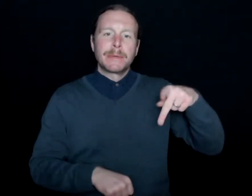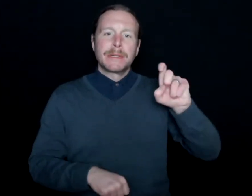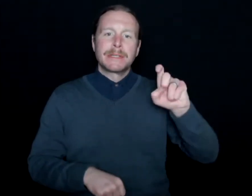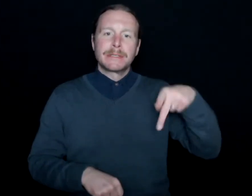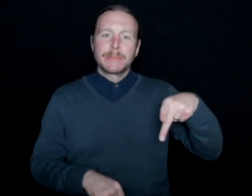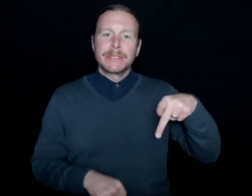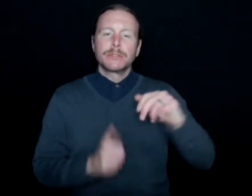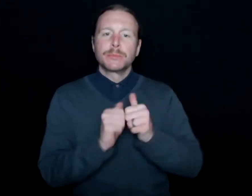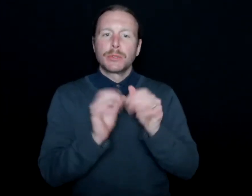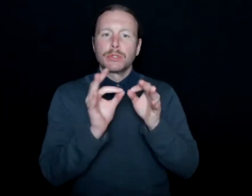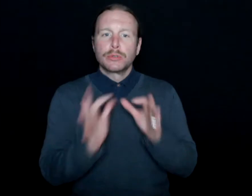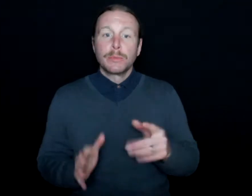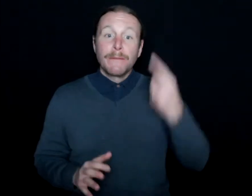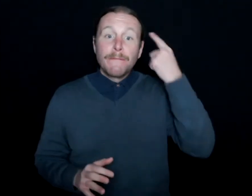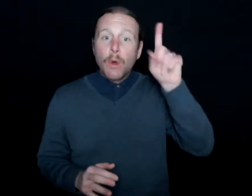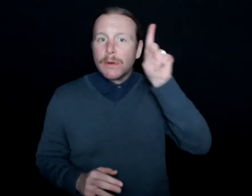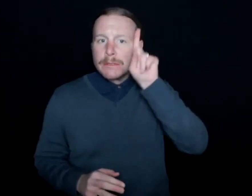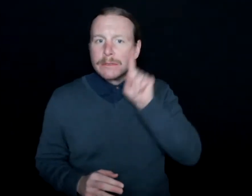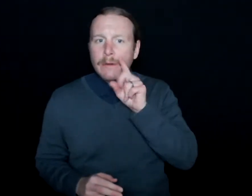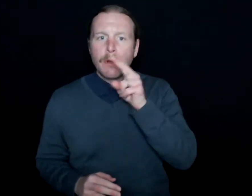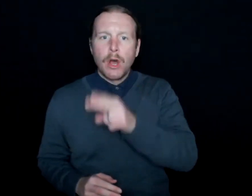experiences for deaf and hard of hearing sports fans.